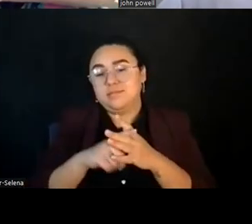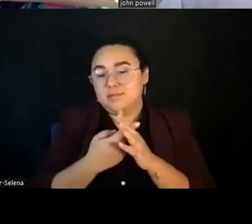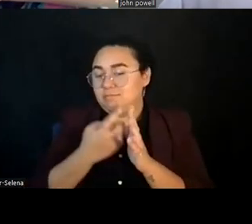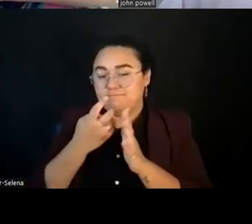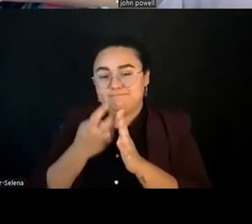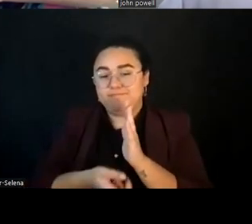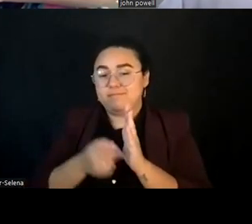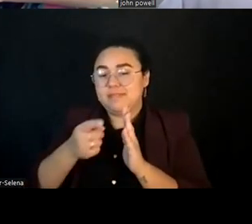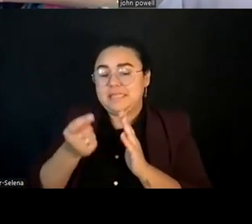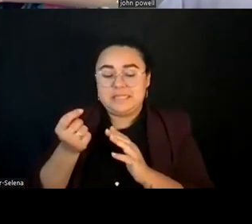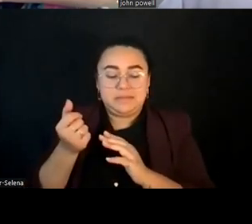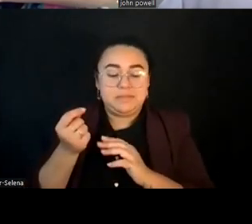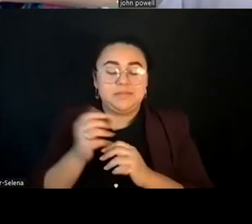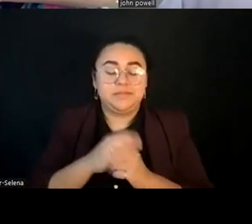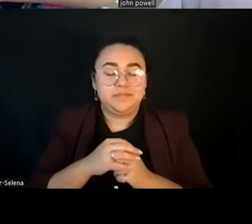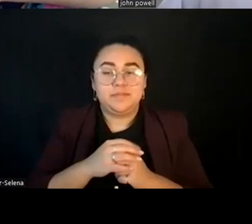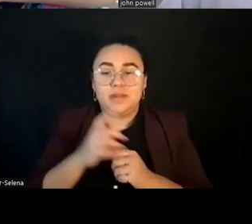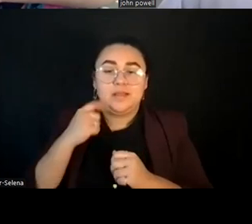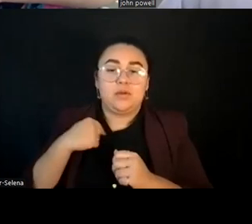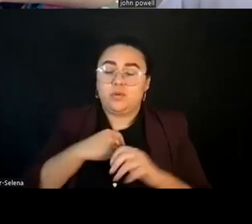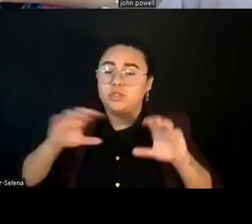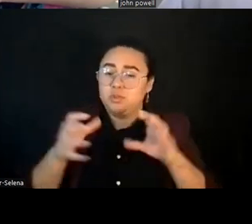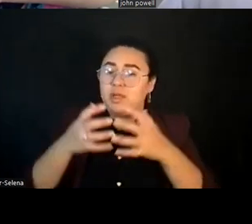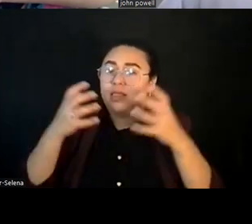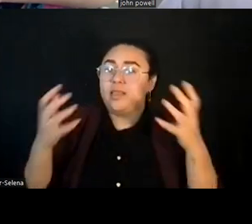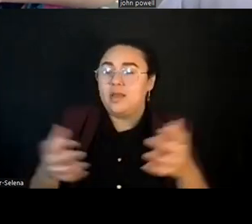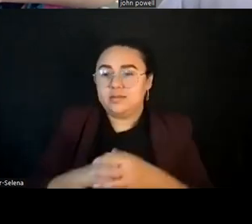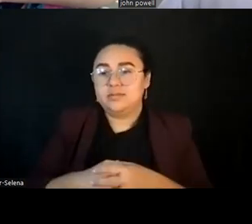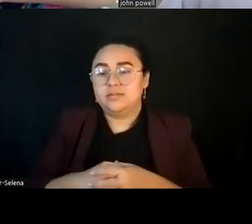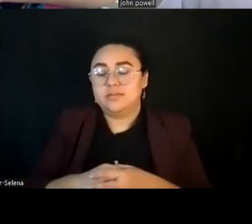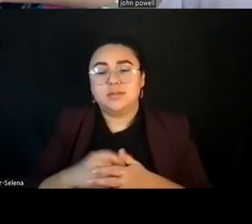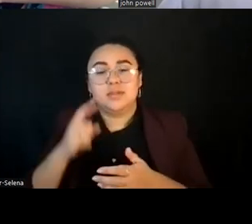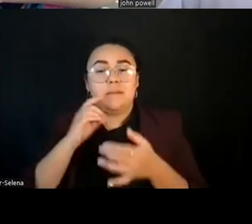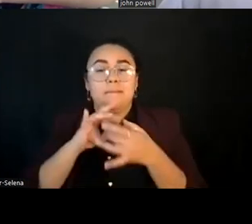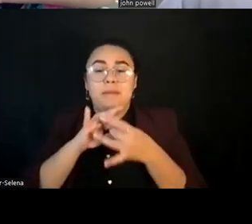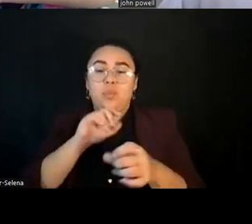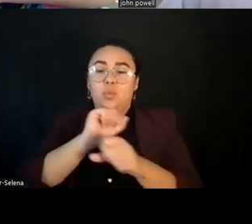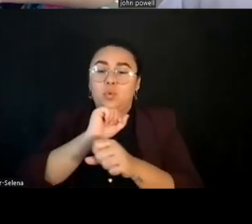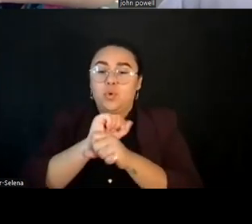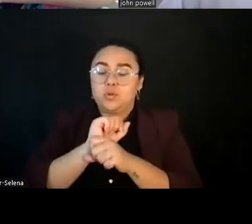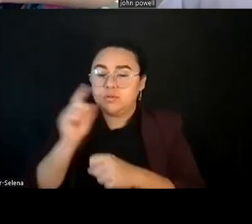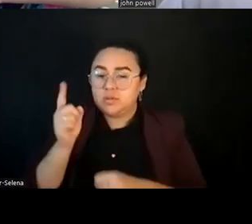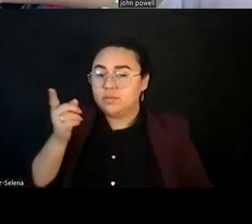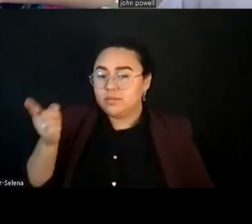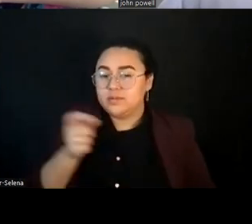I think, first of all, I think we're done a lot. And I think, you know, I think of the work we have someone, an outstanding Olivia who